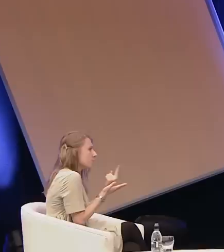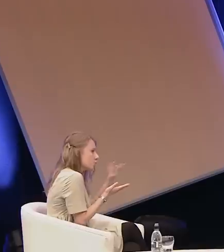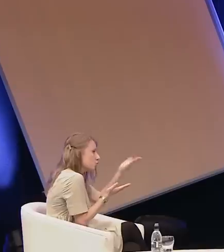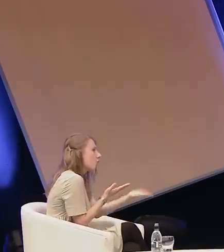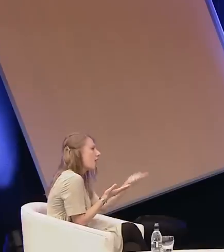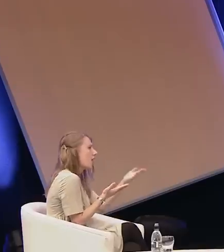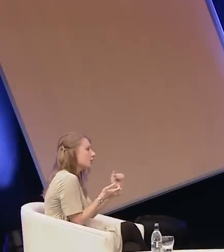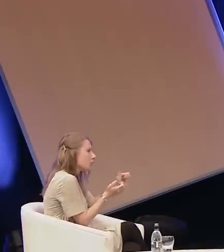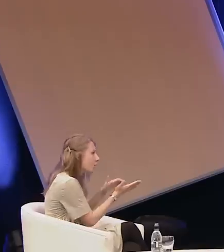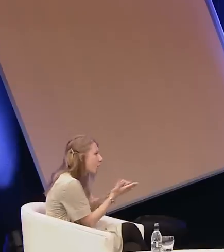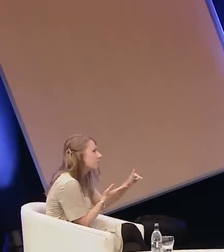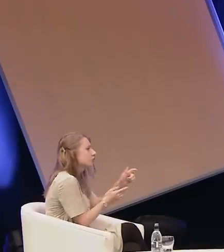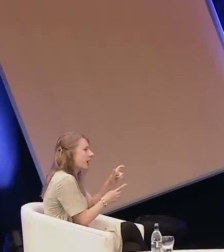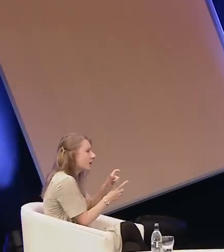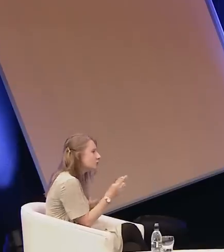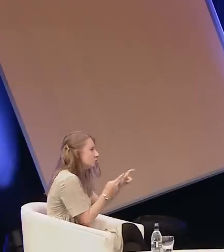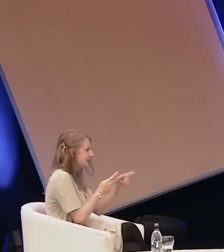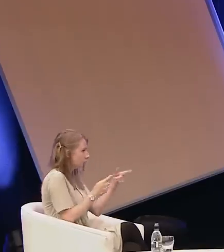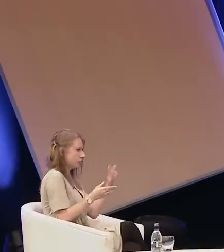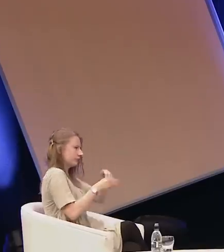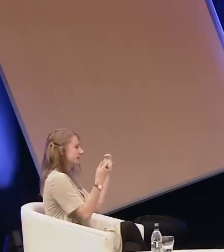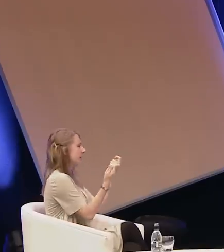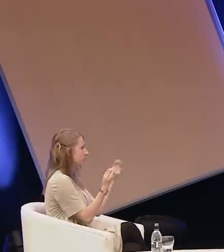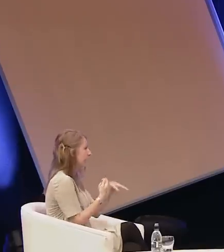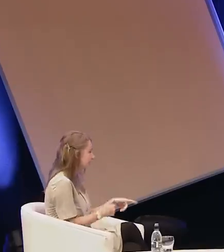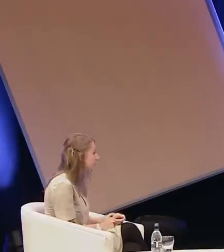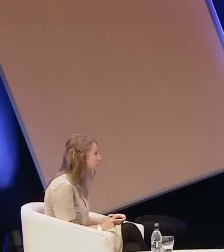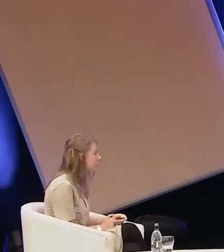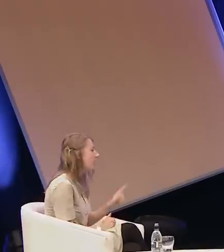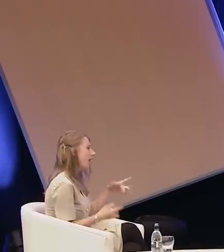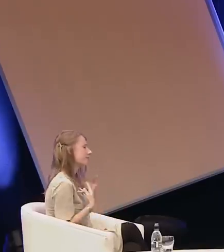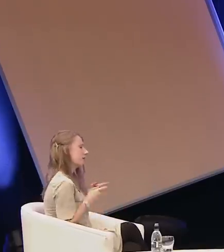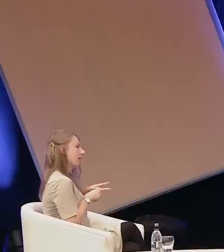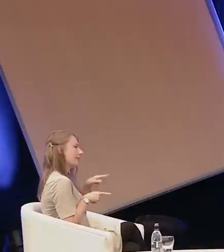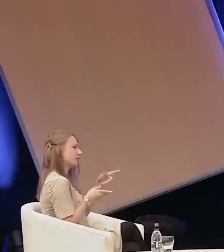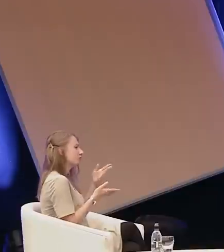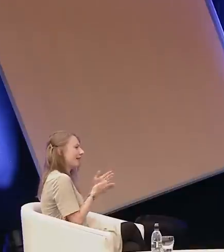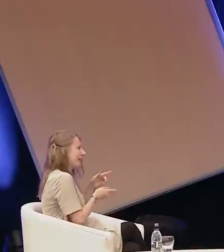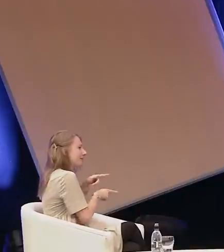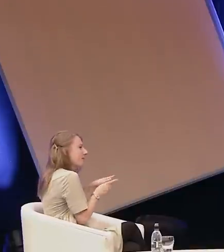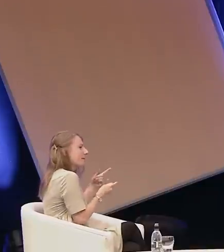culture and a community that you celebrate. I feel like that's really misunderstood people don't